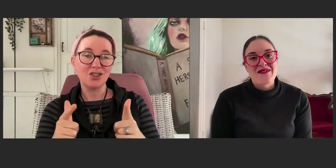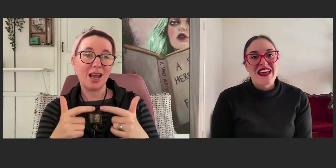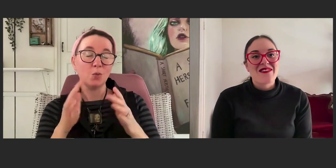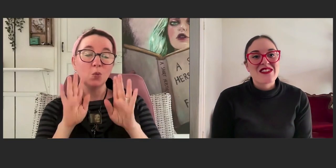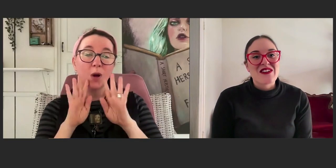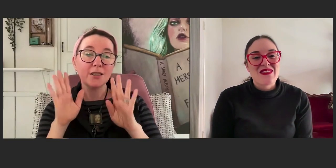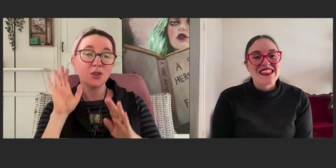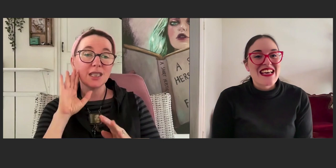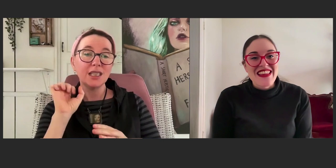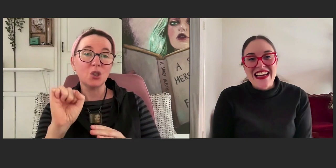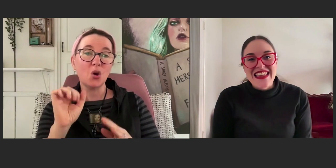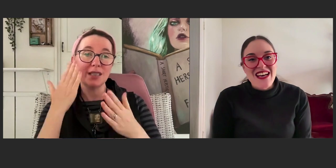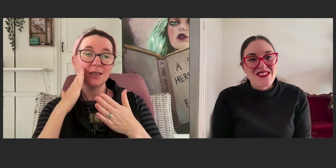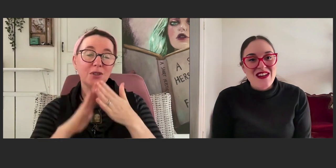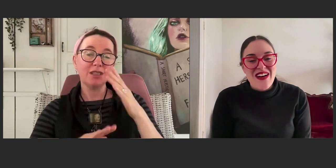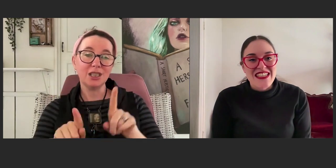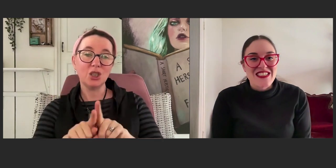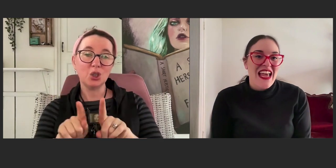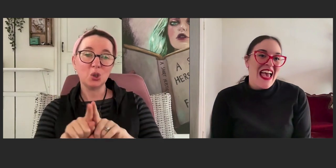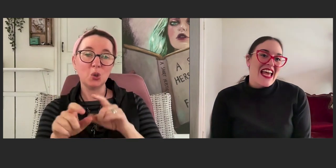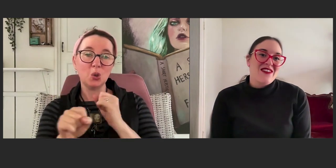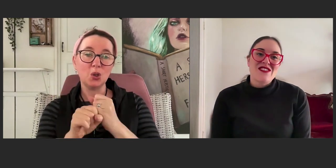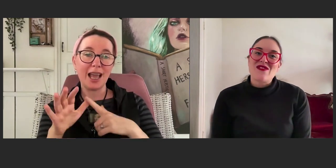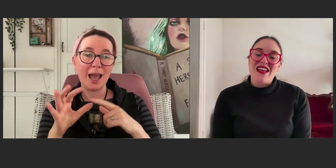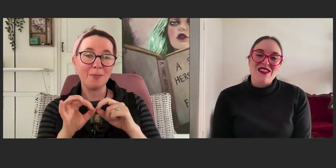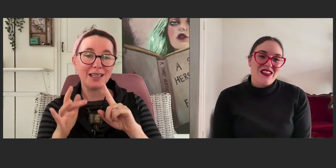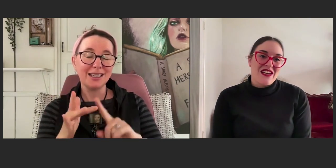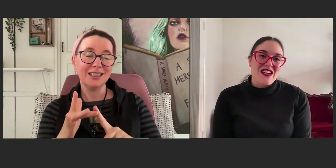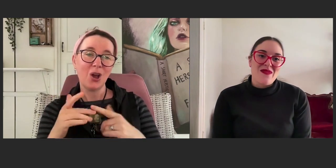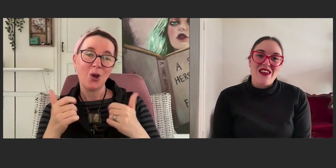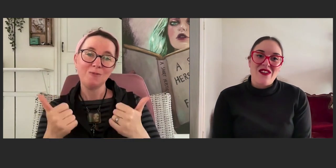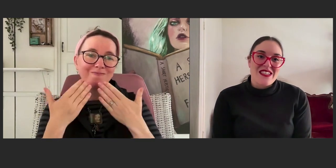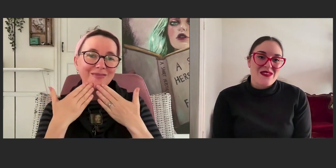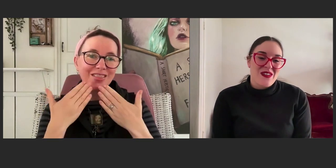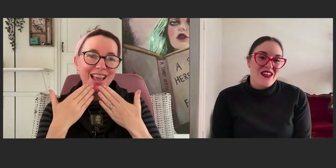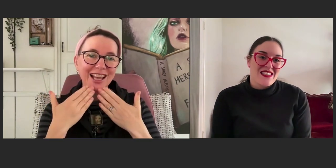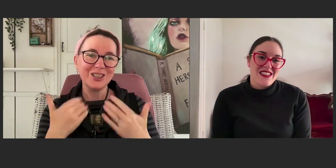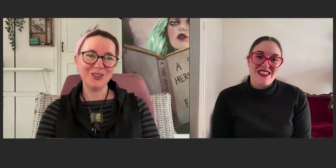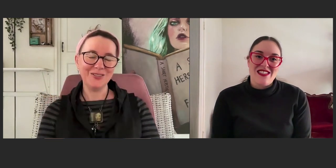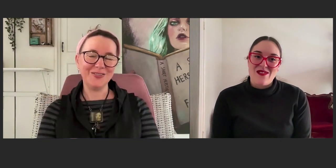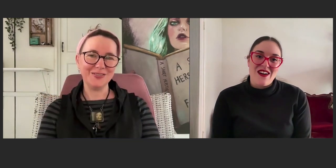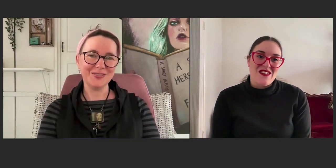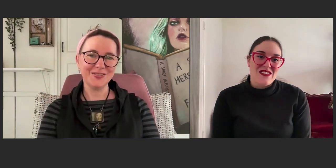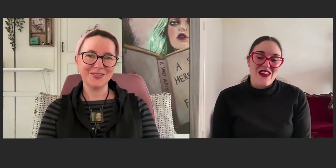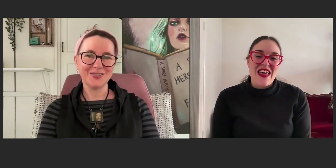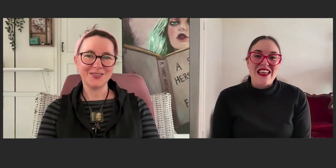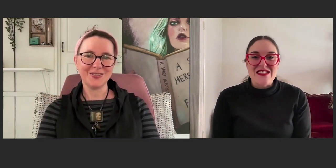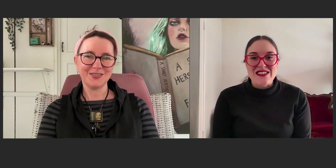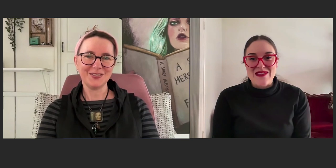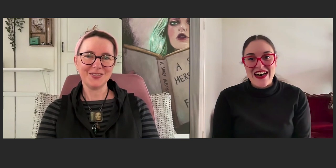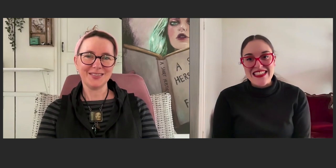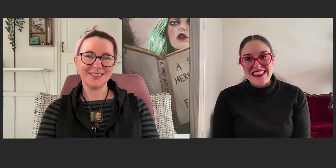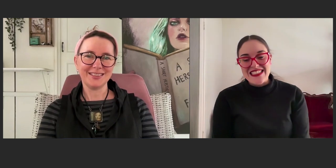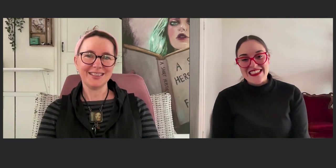being able to talk about something I love so much and it was wonderful hearing about your experiences as well, so thank you so much.